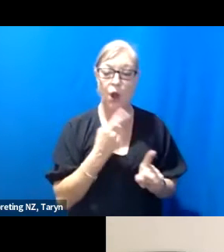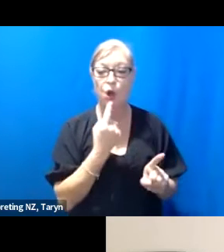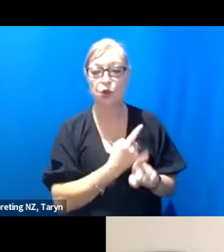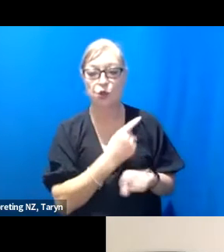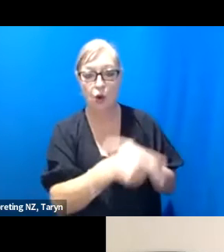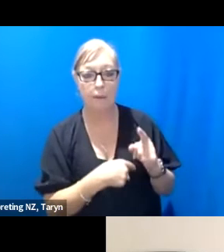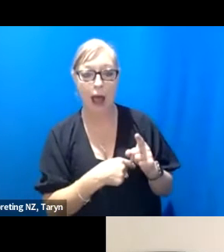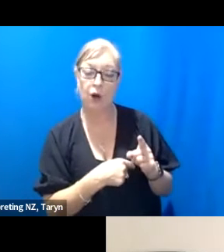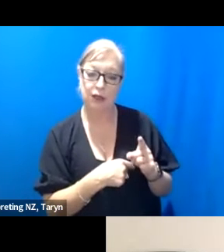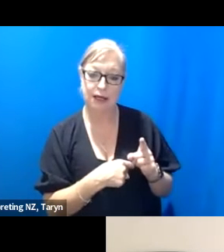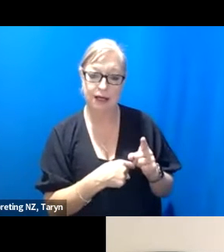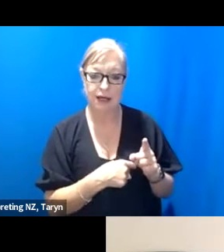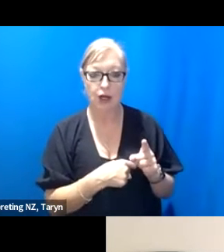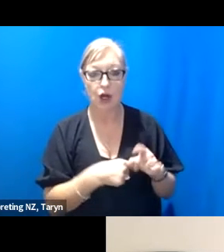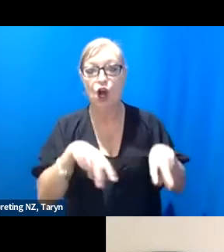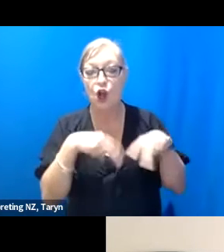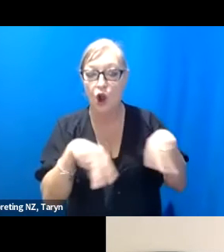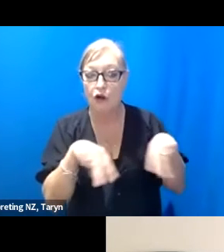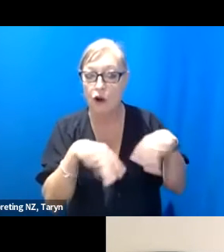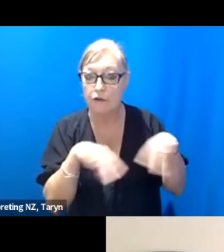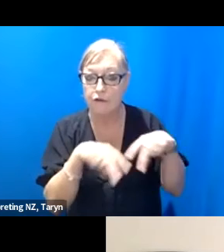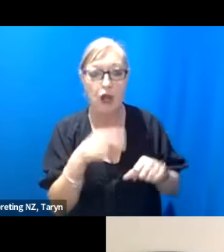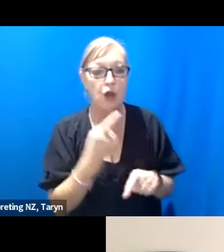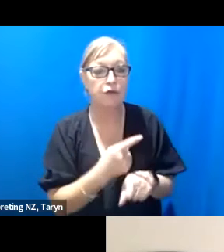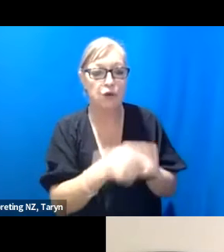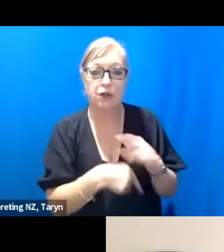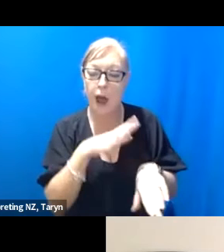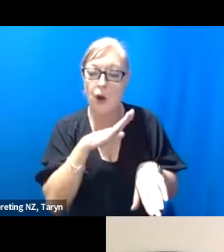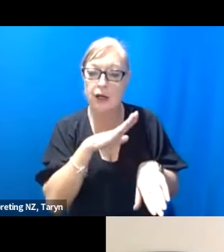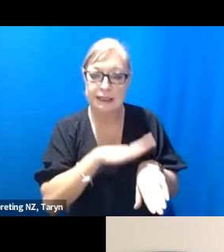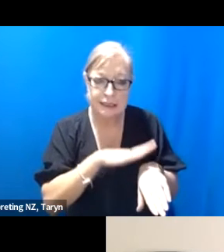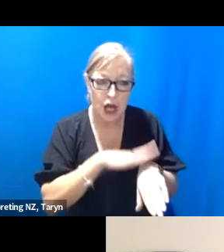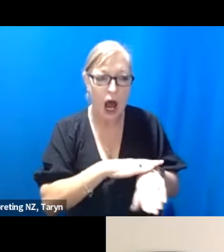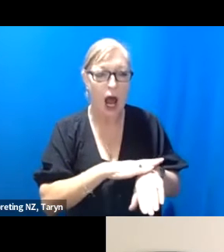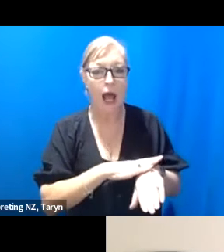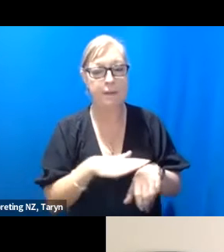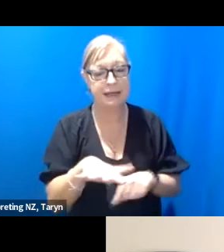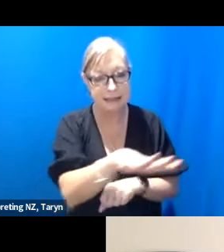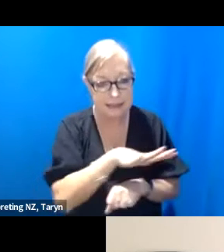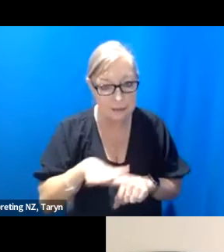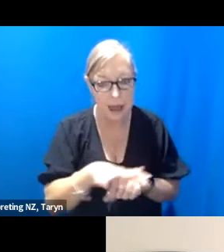you've talked about timing being, time, space of people with disabilities being a huge component.